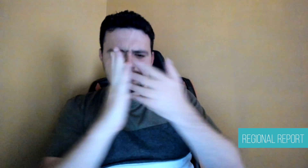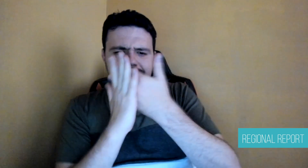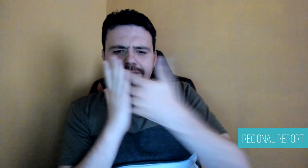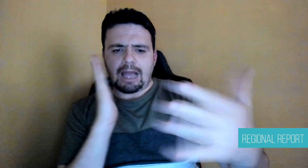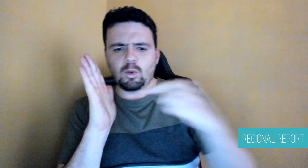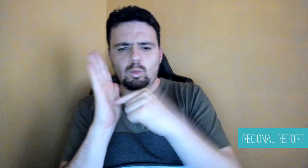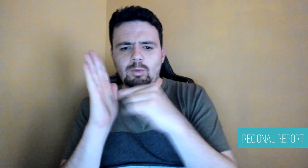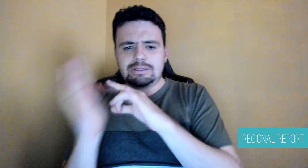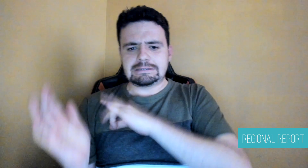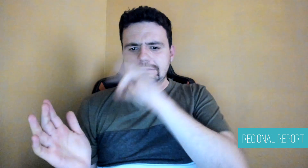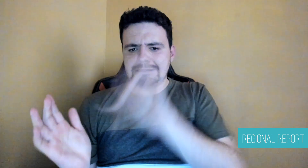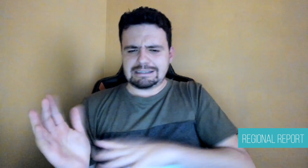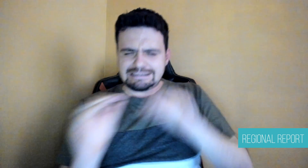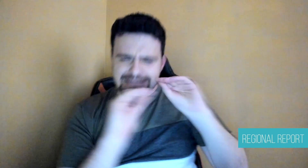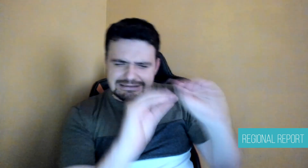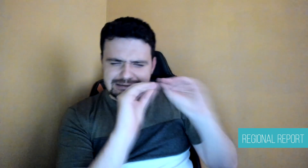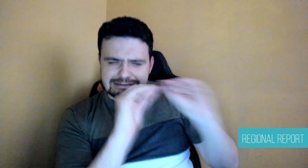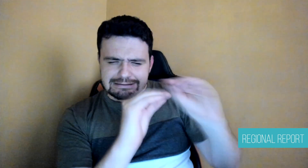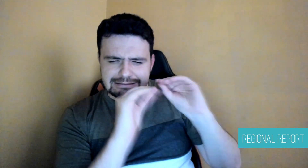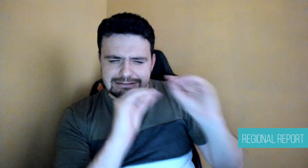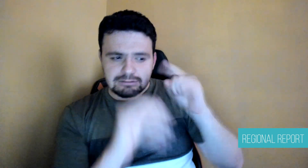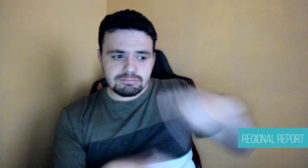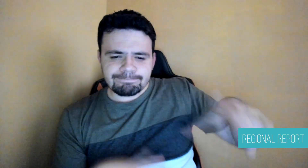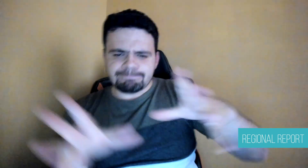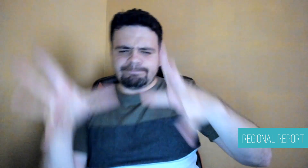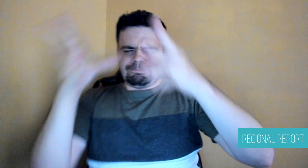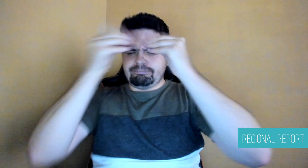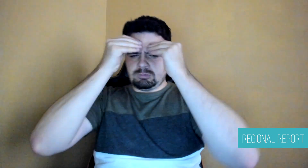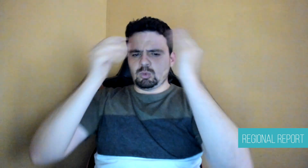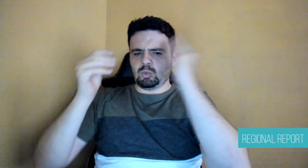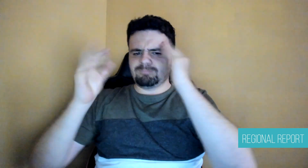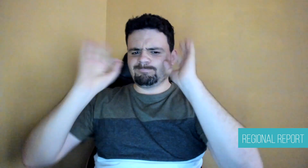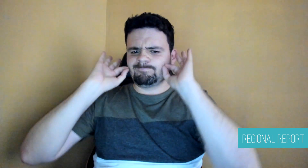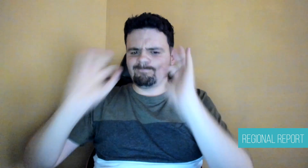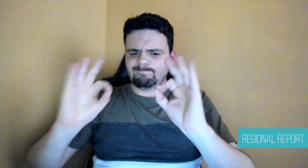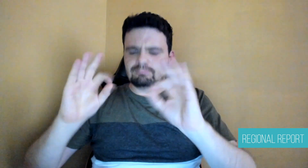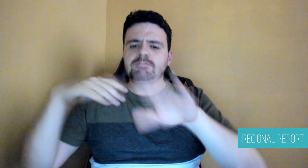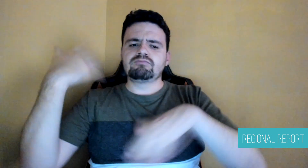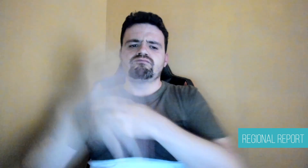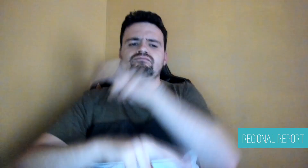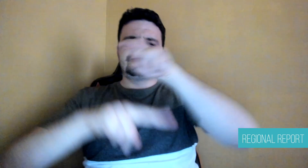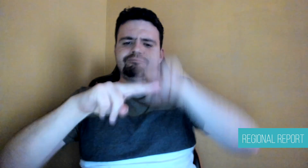today it has moved to the digital world through its